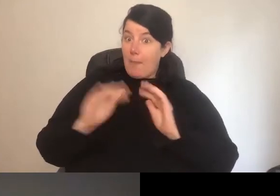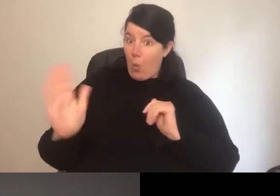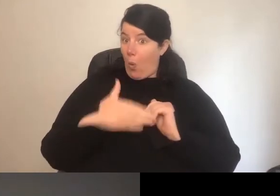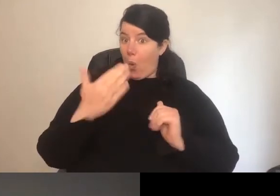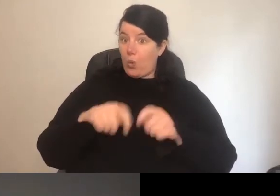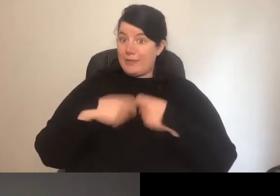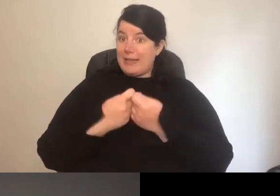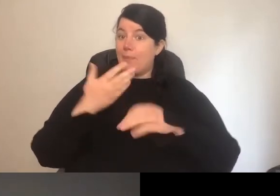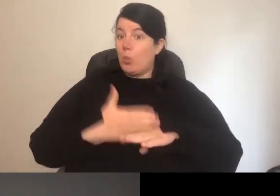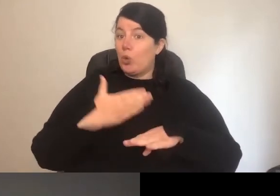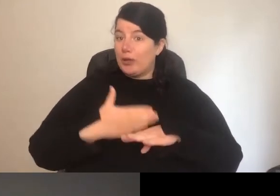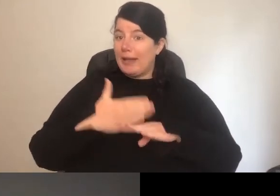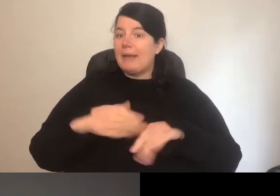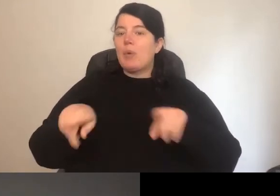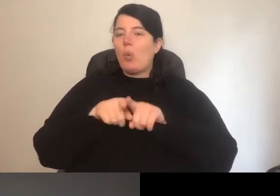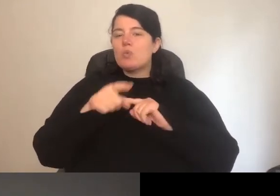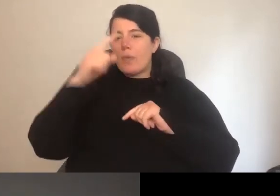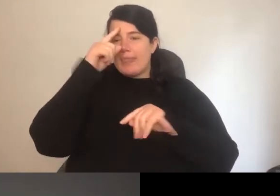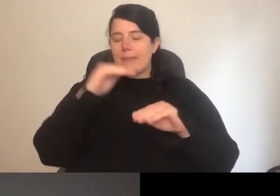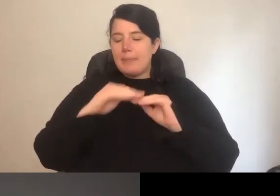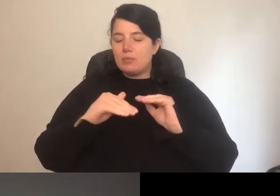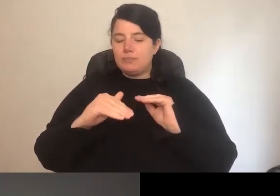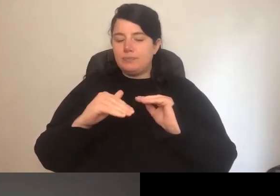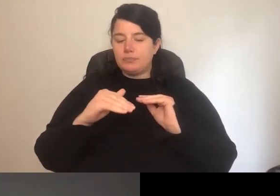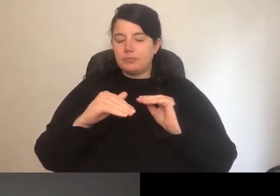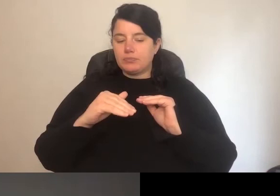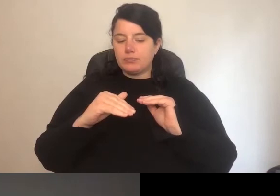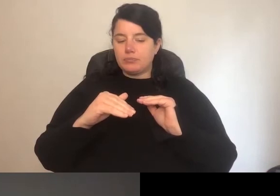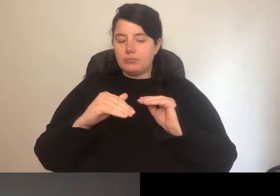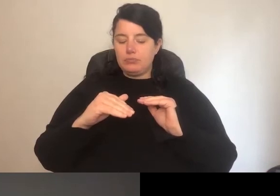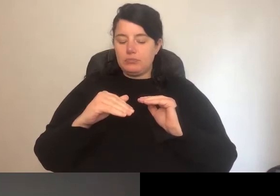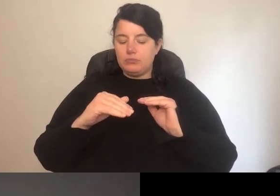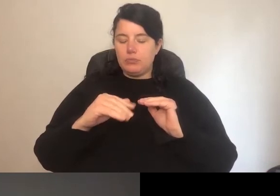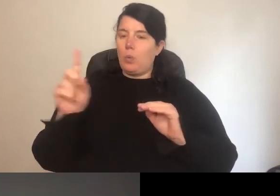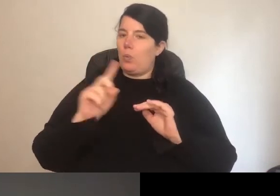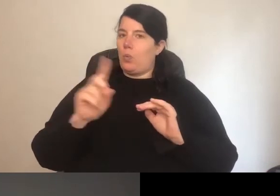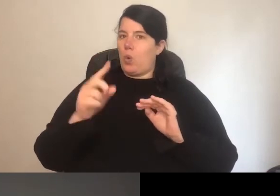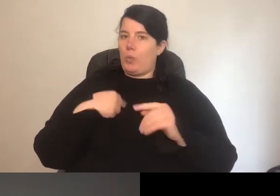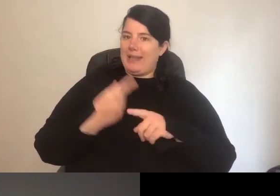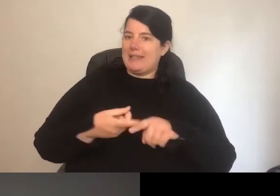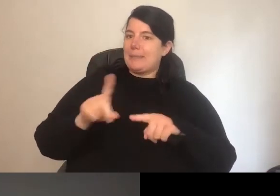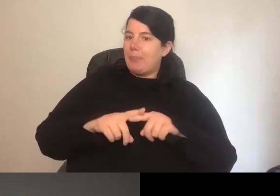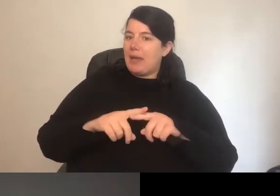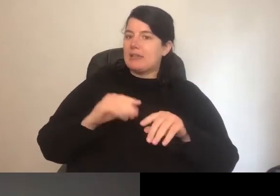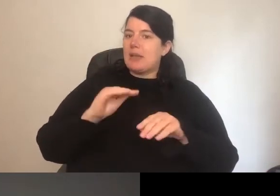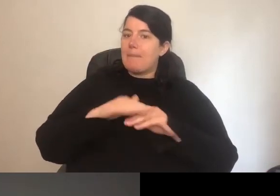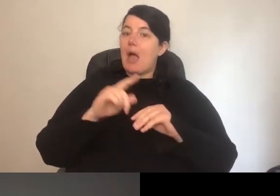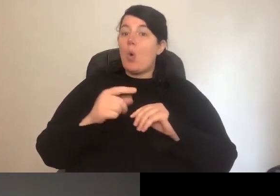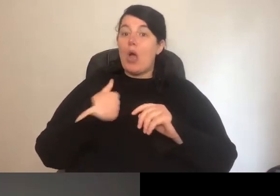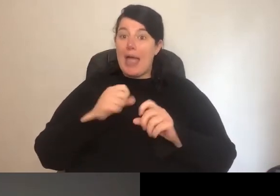Perhaps also thinking about what our expectations around response time to internal